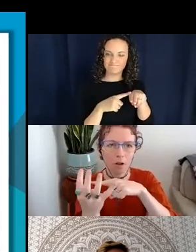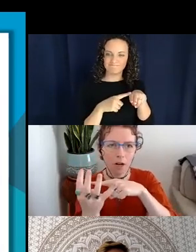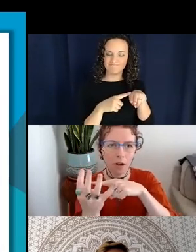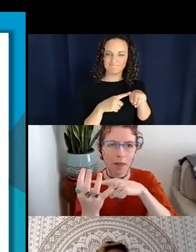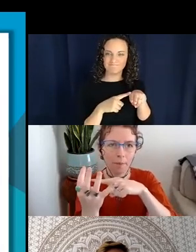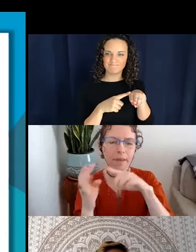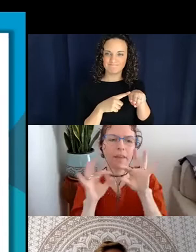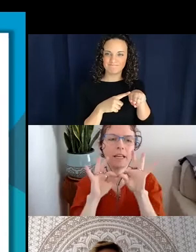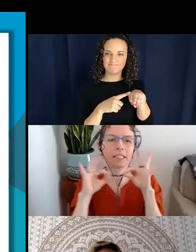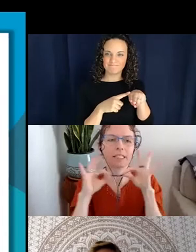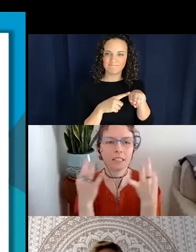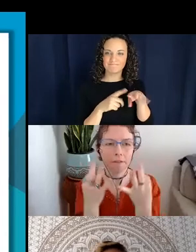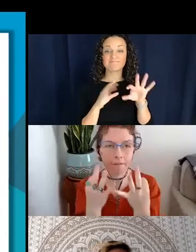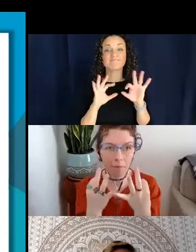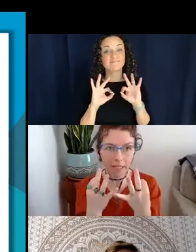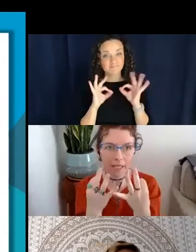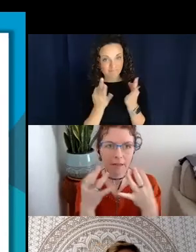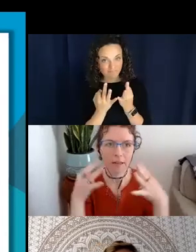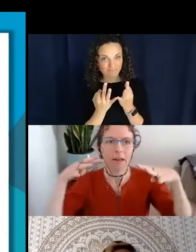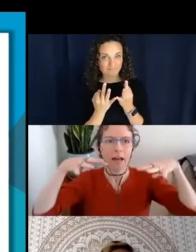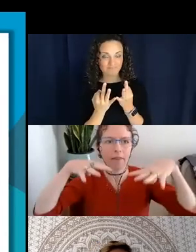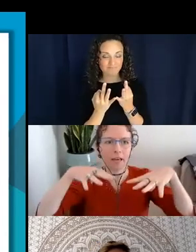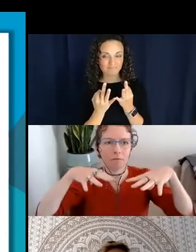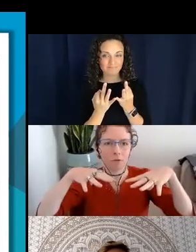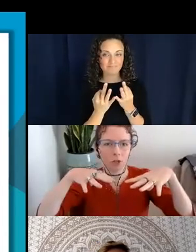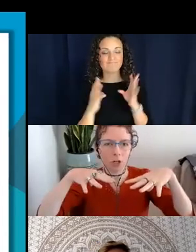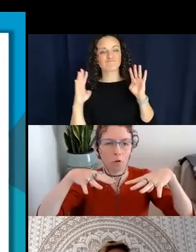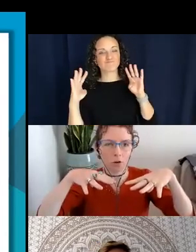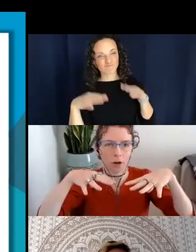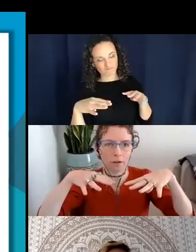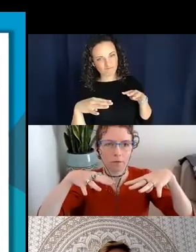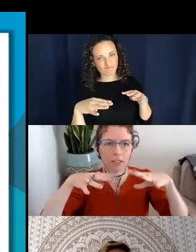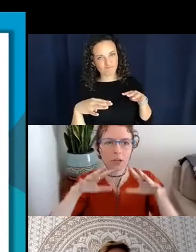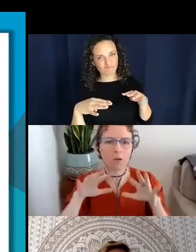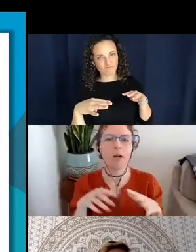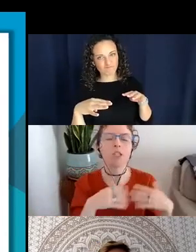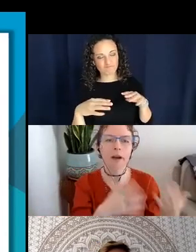around them. Then he signs the FAMILY and then LOOKING OVER HER right so ‘she passed